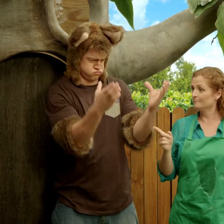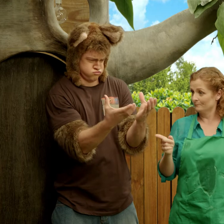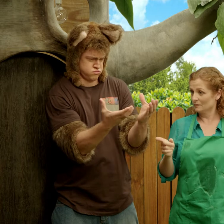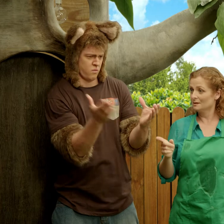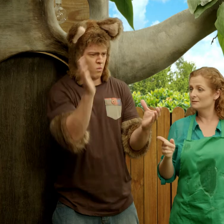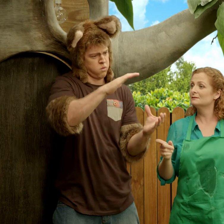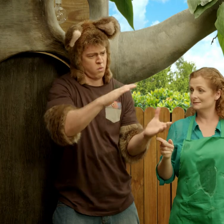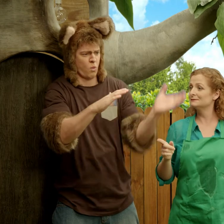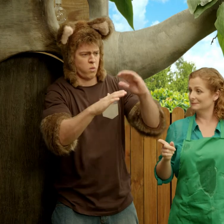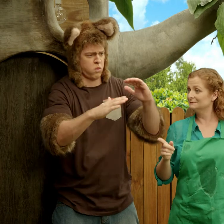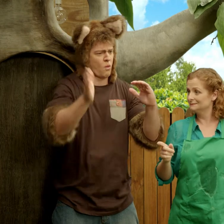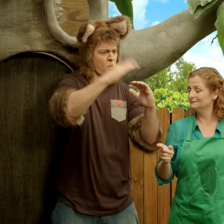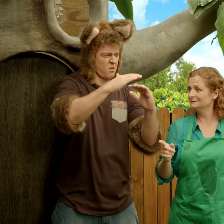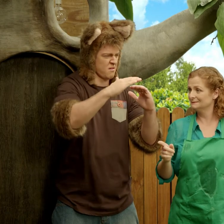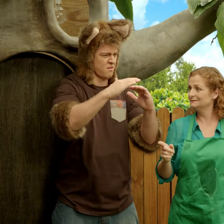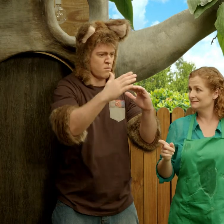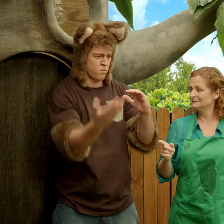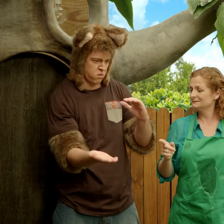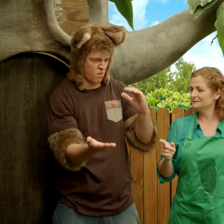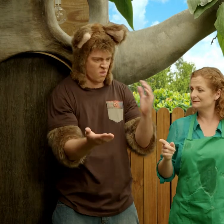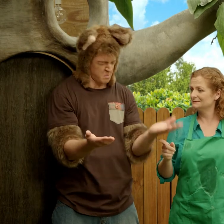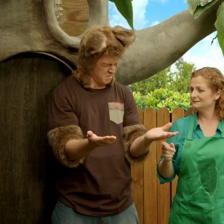how do you make the paper ball stick together?